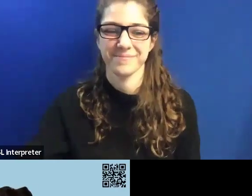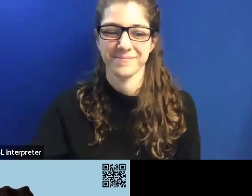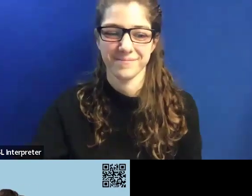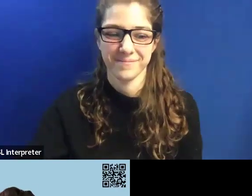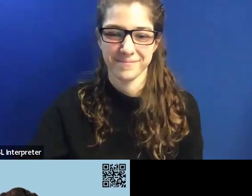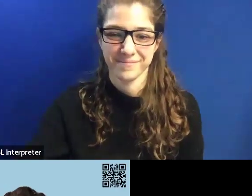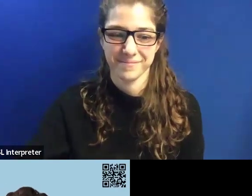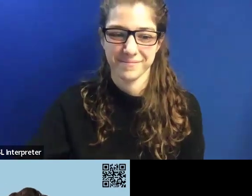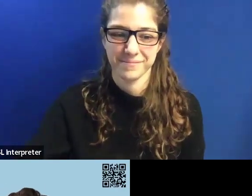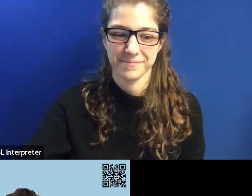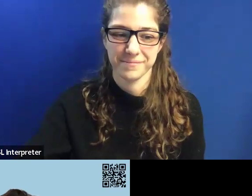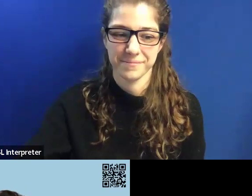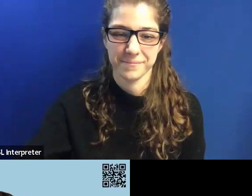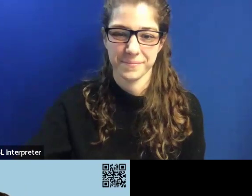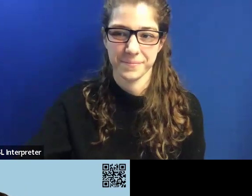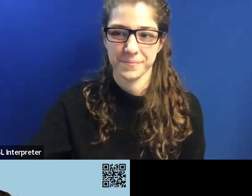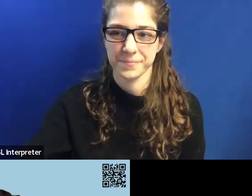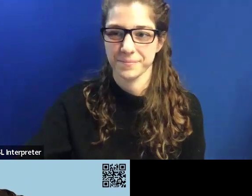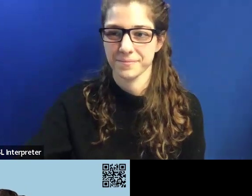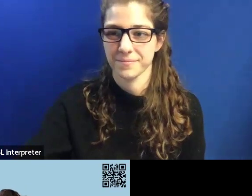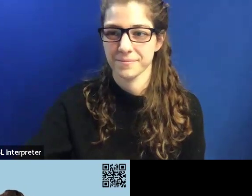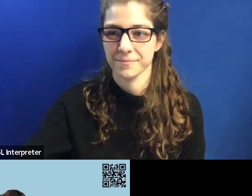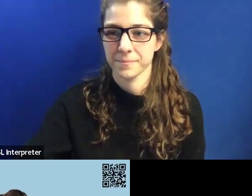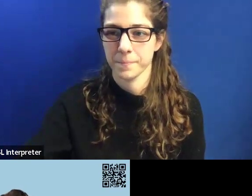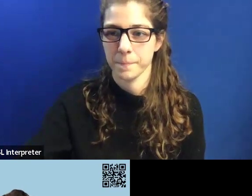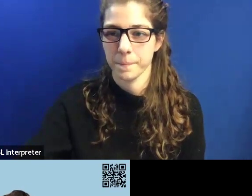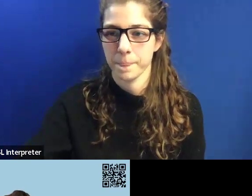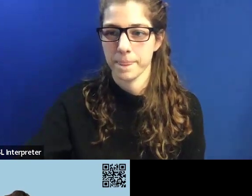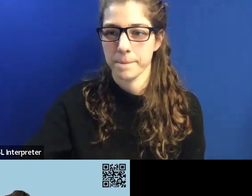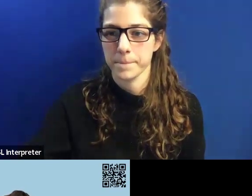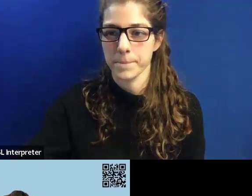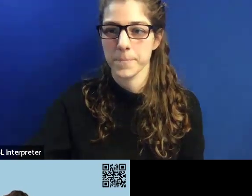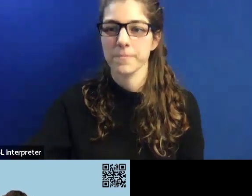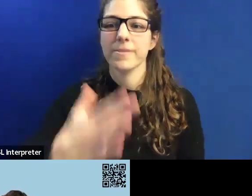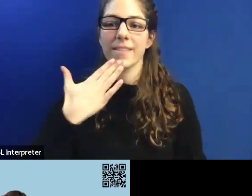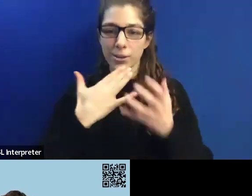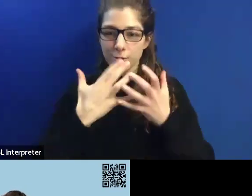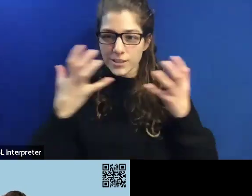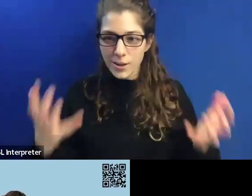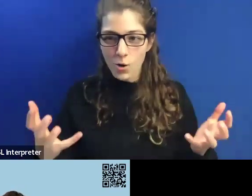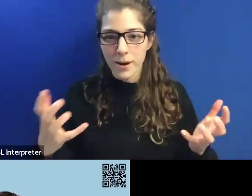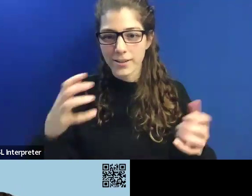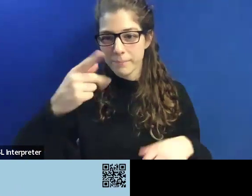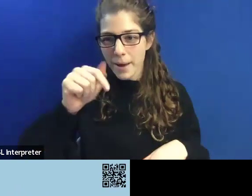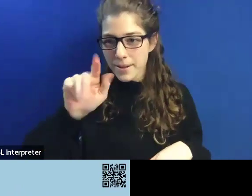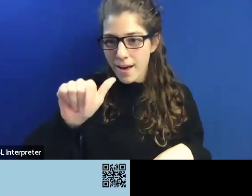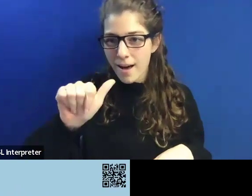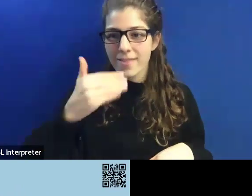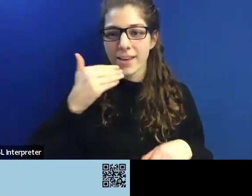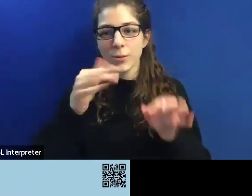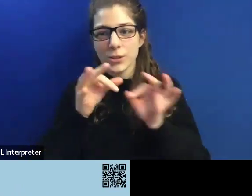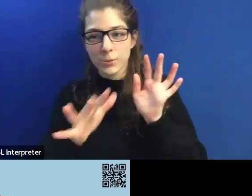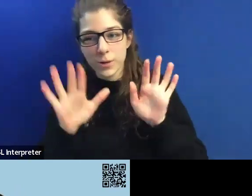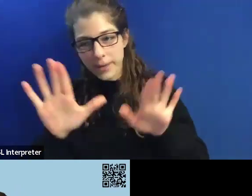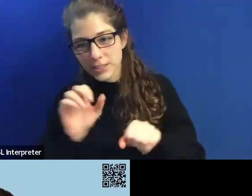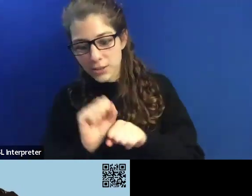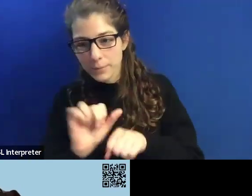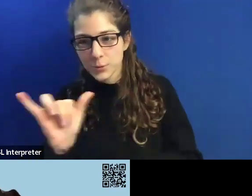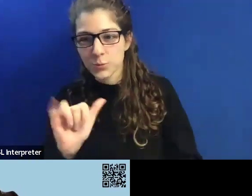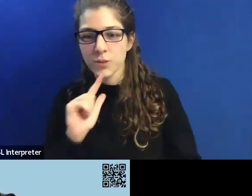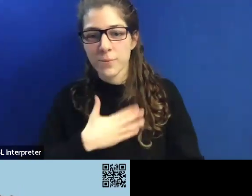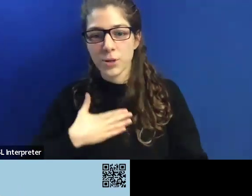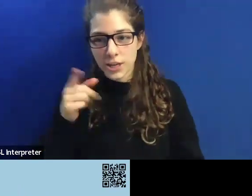Thank you so much, Pamela. And thank you to our interpreter. You did an amazing job. We appreciate you.